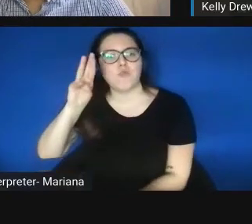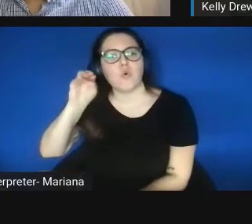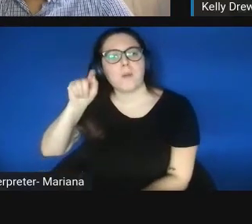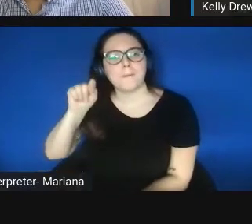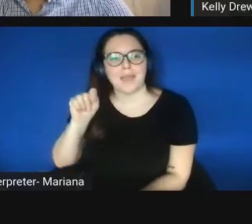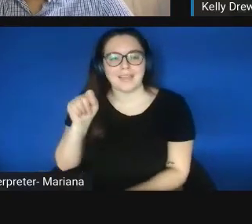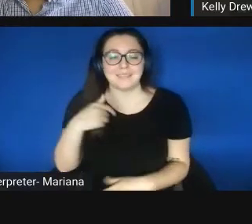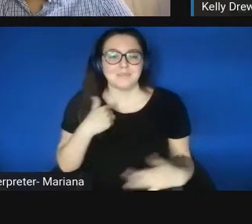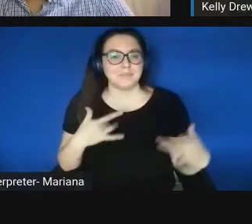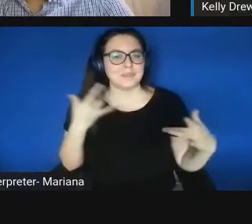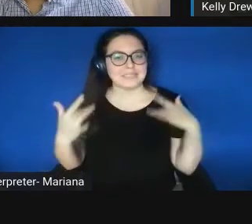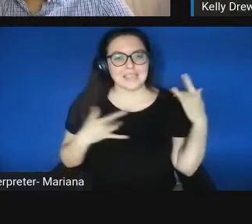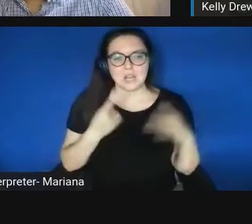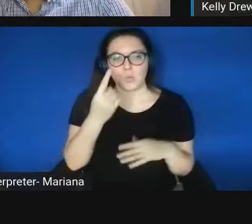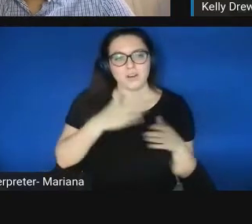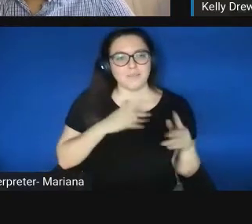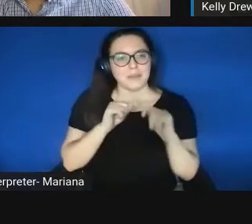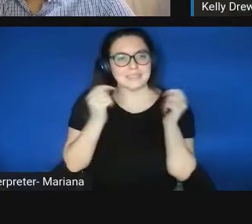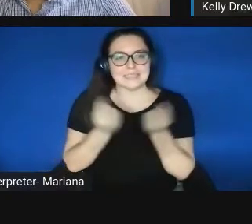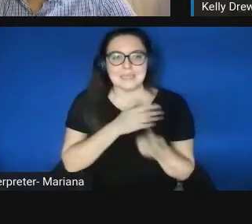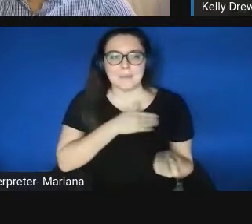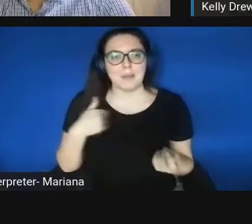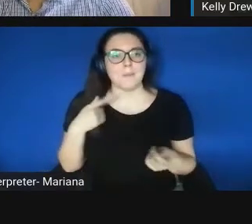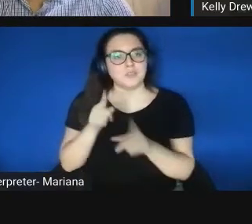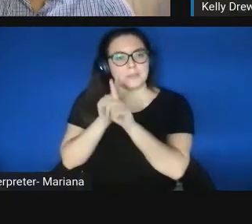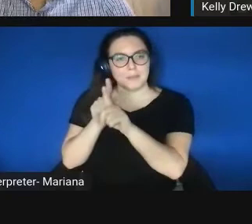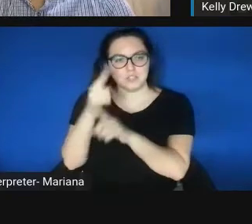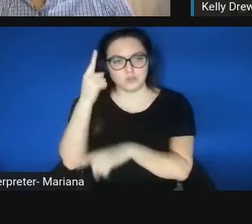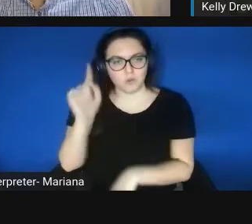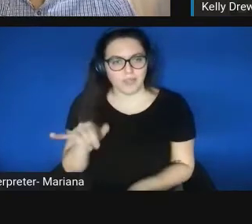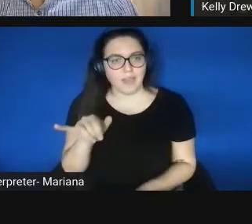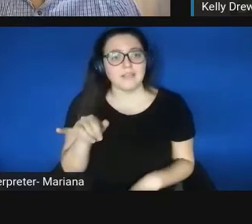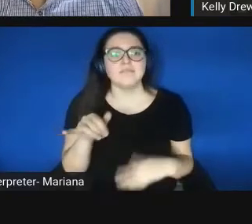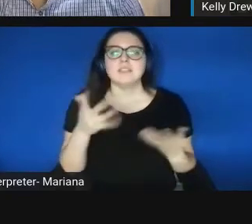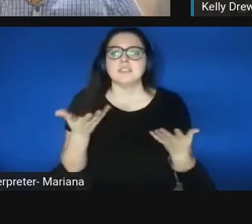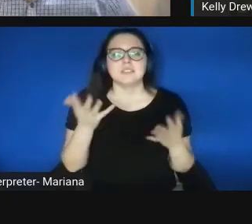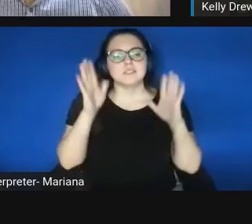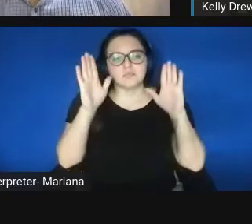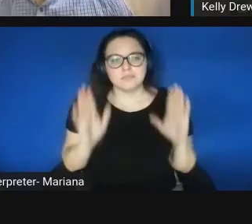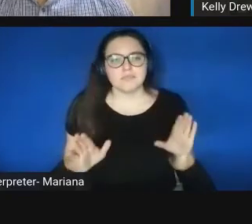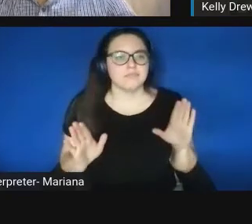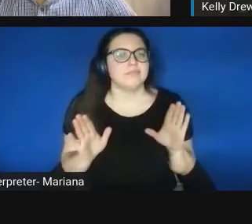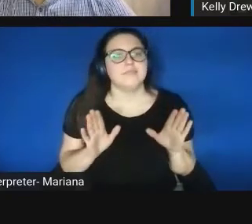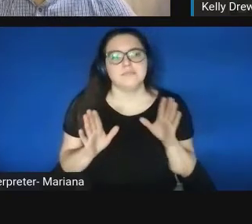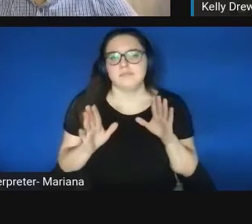one of my team members is serving as a mentor for it. It's just a phenomenal program that really leverages